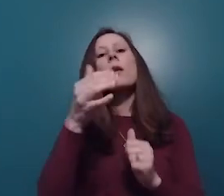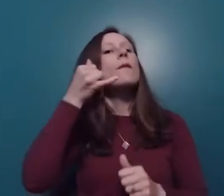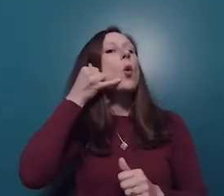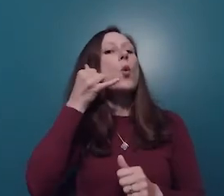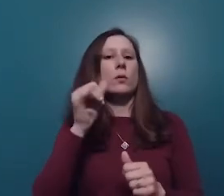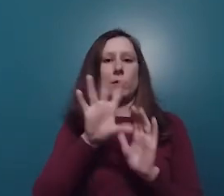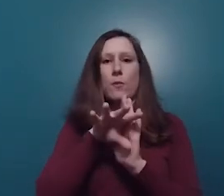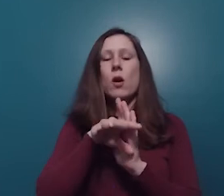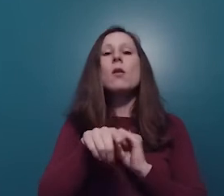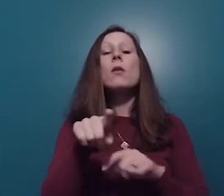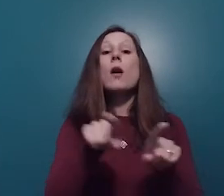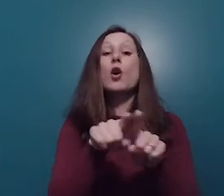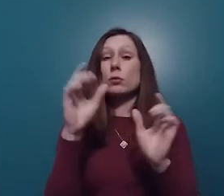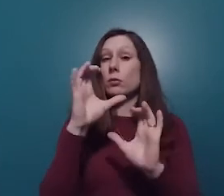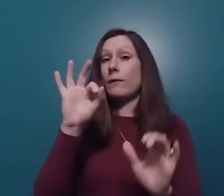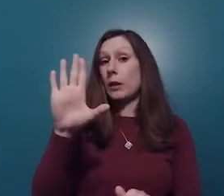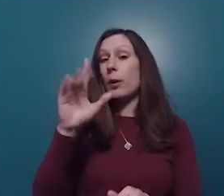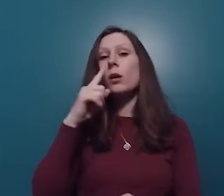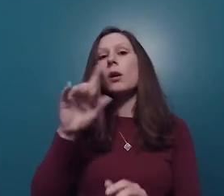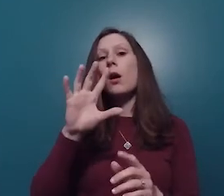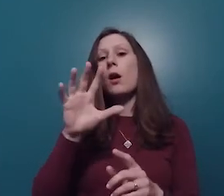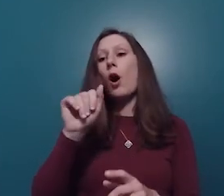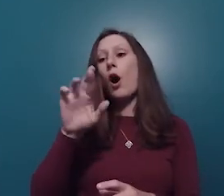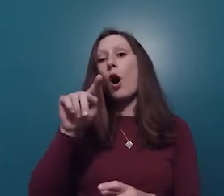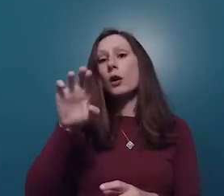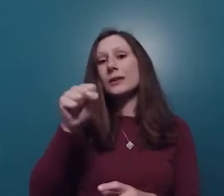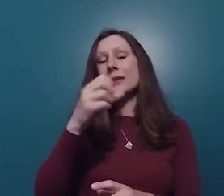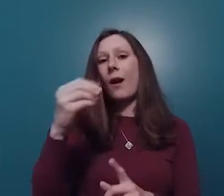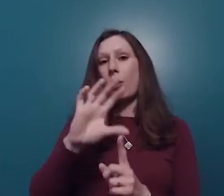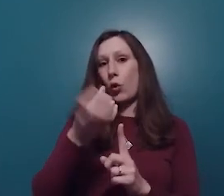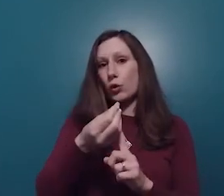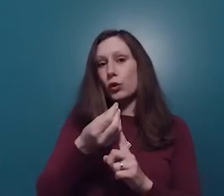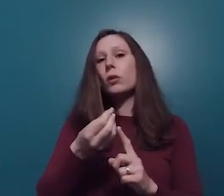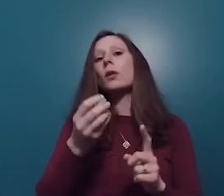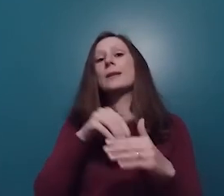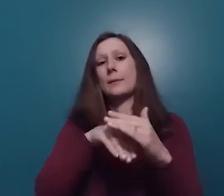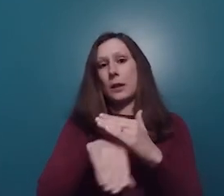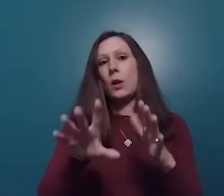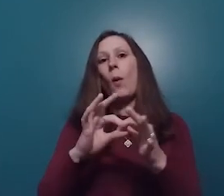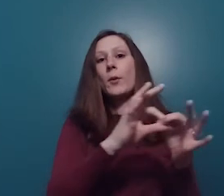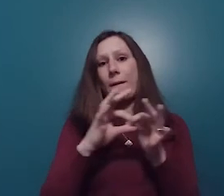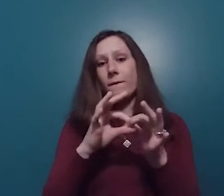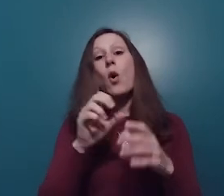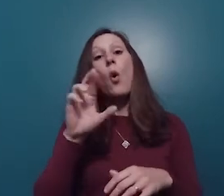screen with your phone's camera. You can also search Facebook for Arts and Culture Accessibility Cooperative or